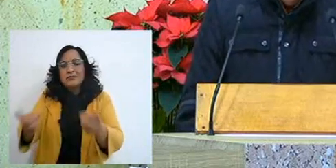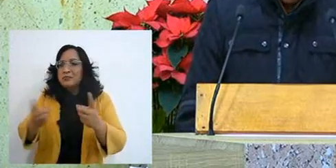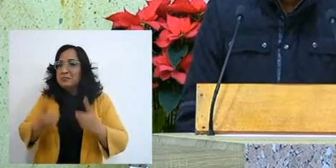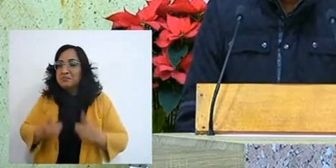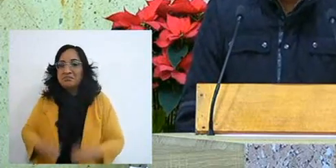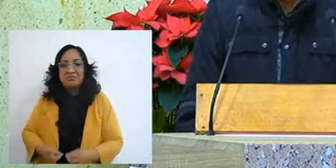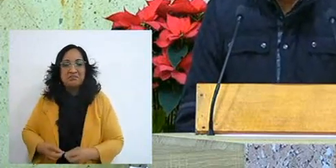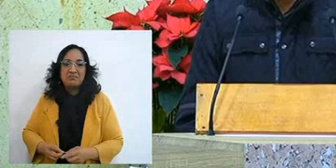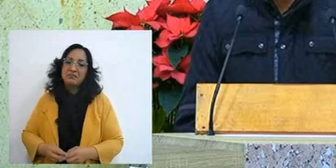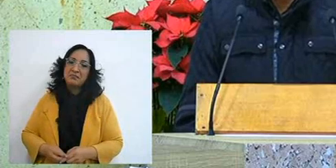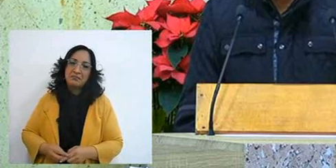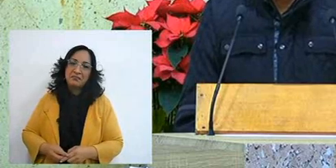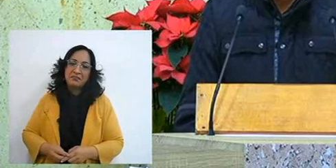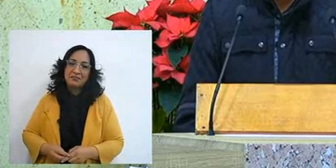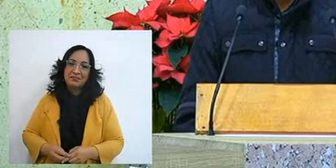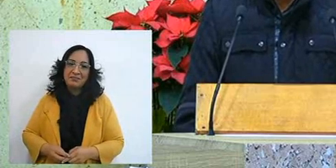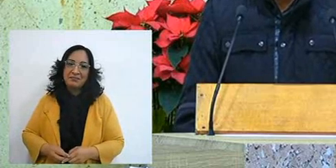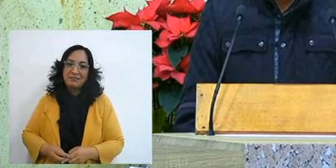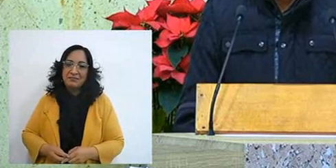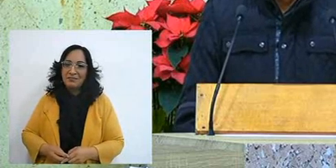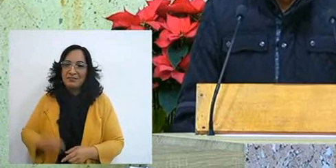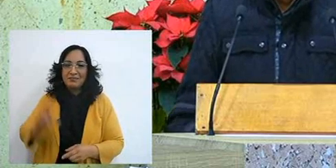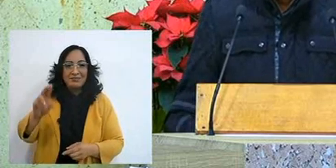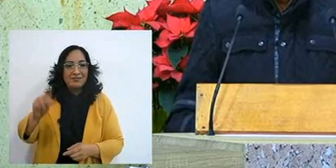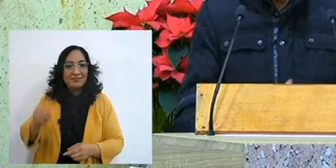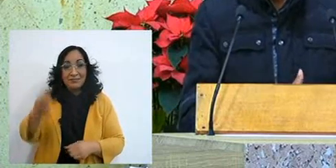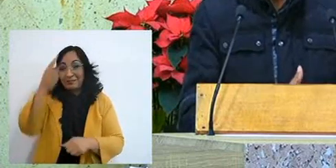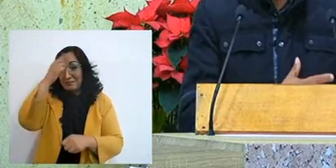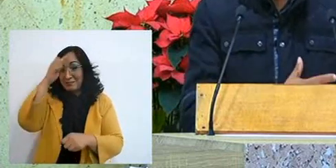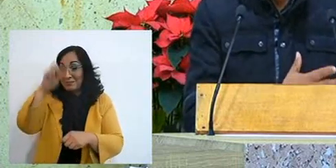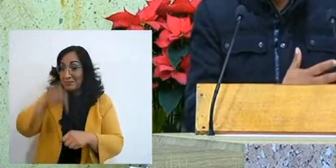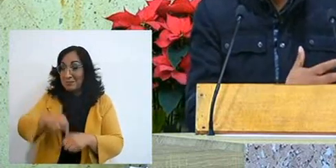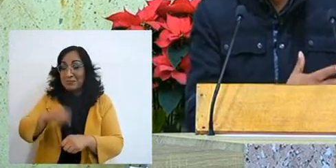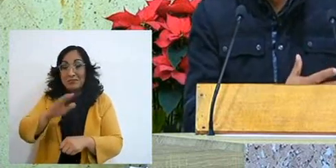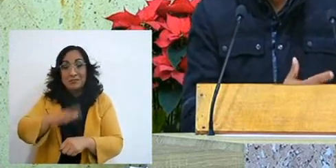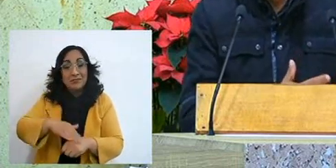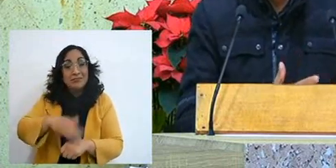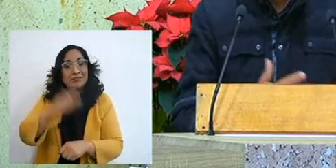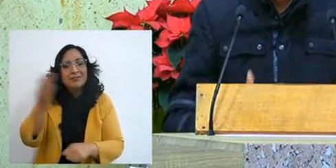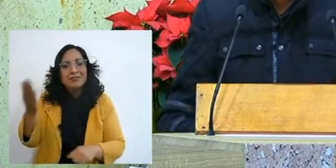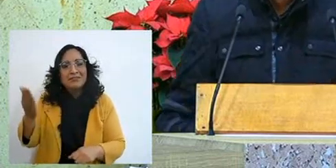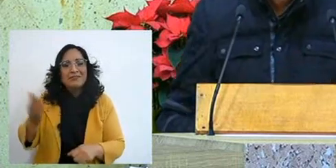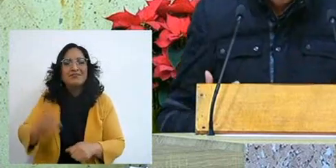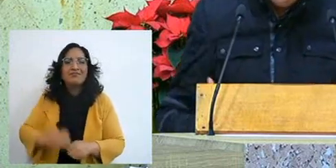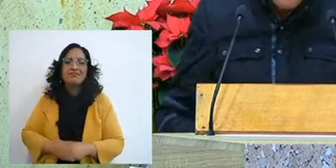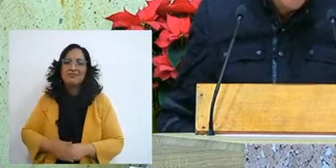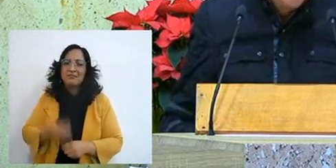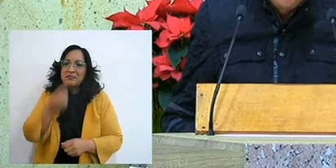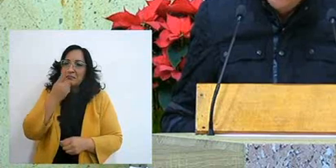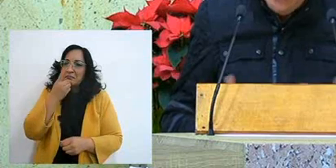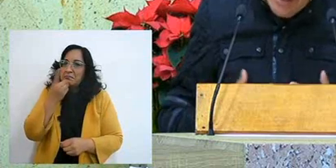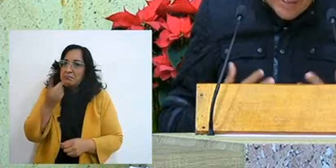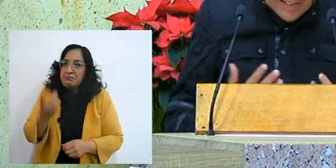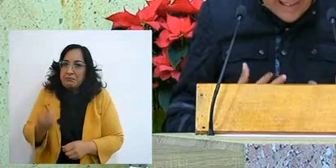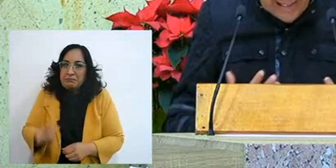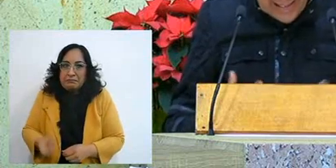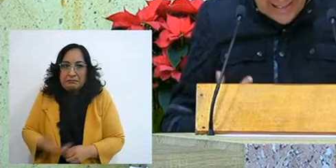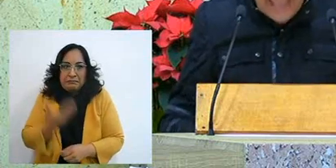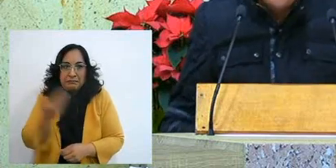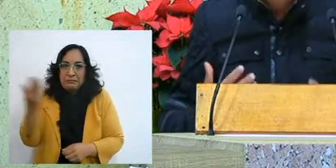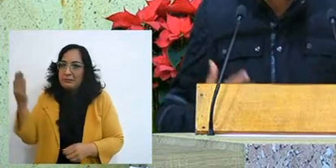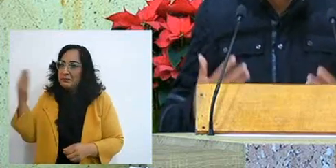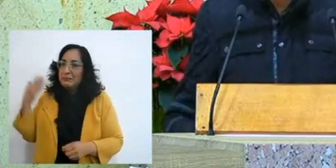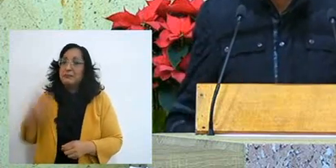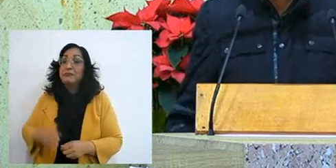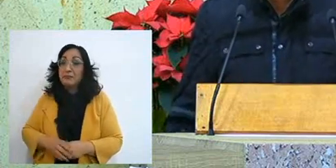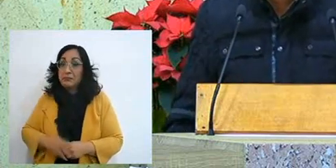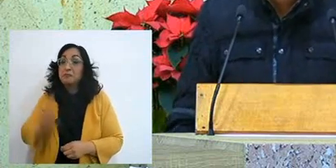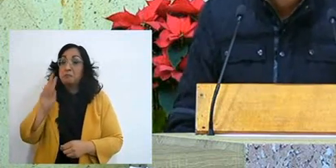and I made myself and compared myself with the situation that happened with his people of Israel, and you say, son, yes it is true,